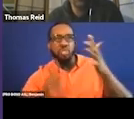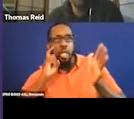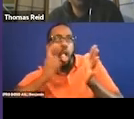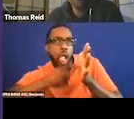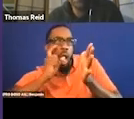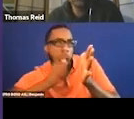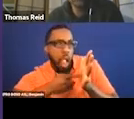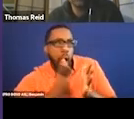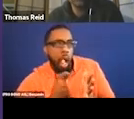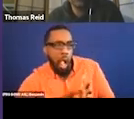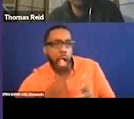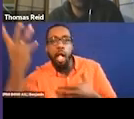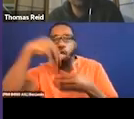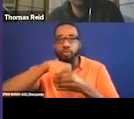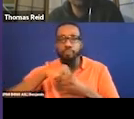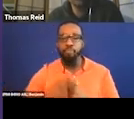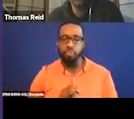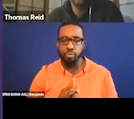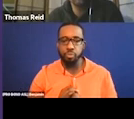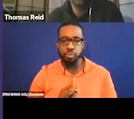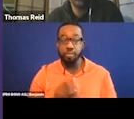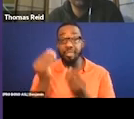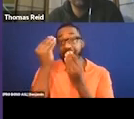Information that can be relevant to the interpretation